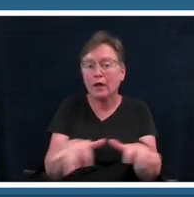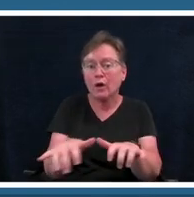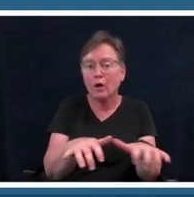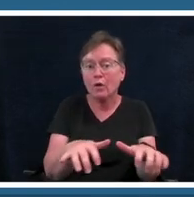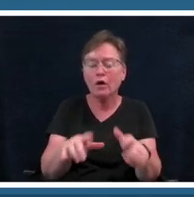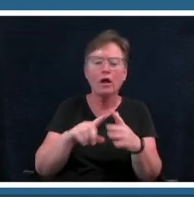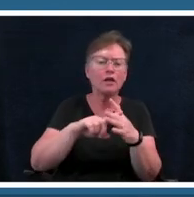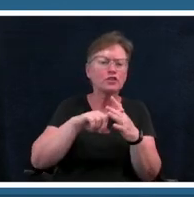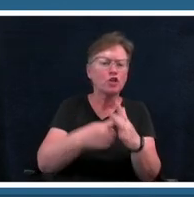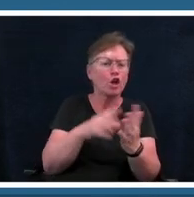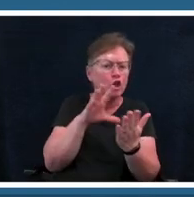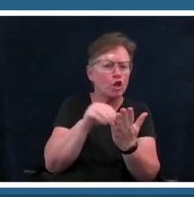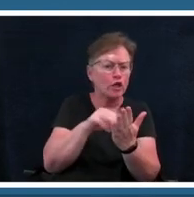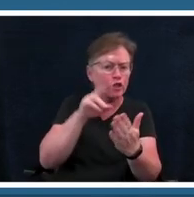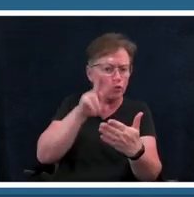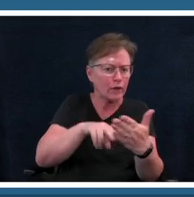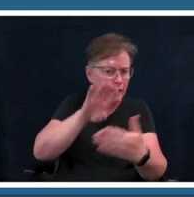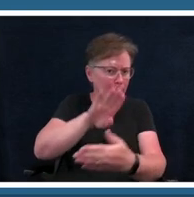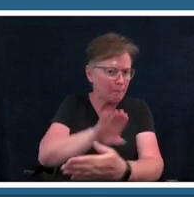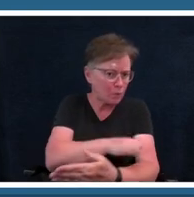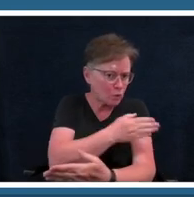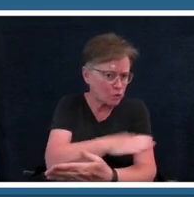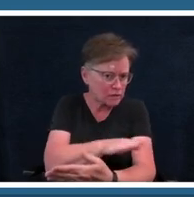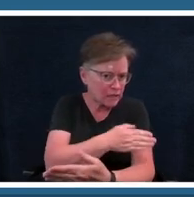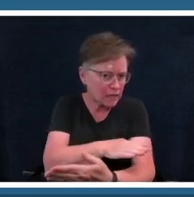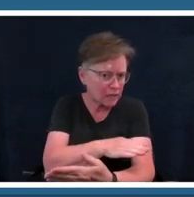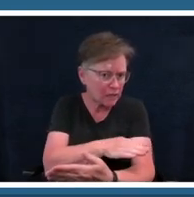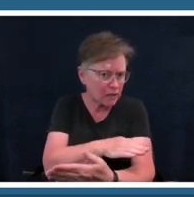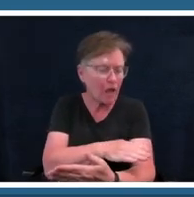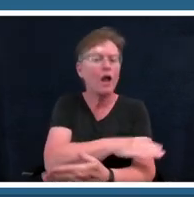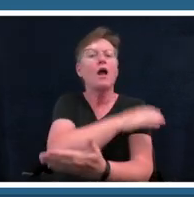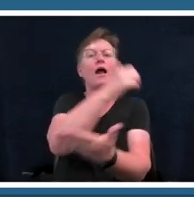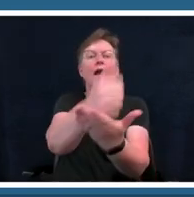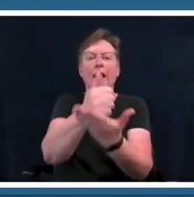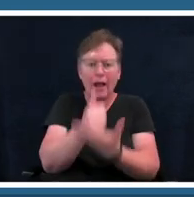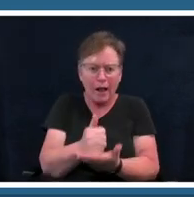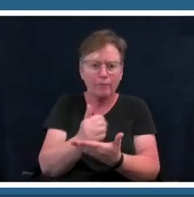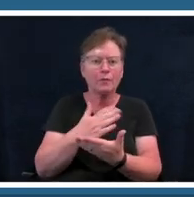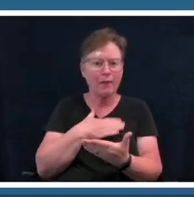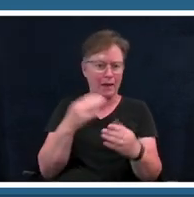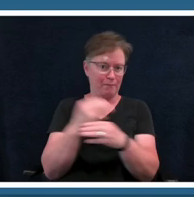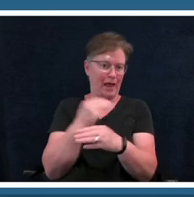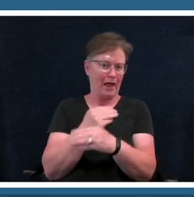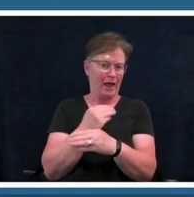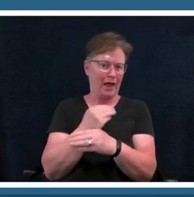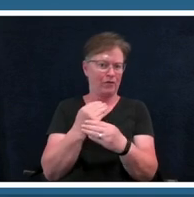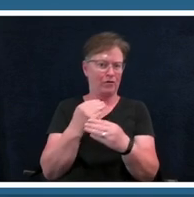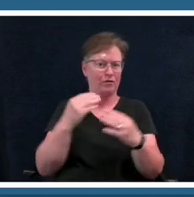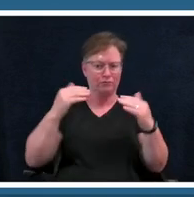music notes um it was extremely helpful for me to kind of correlate the two in a